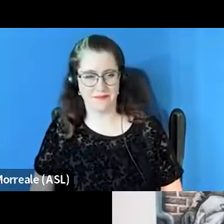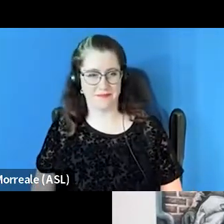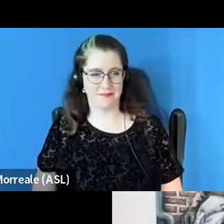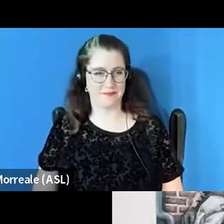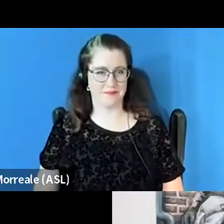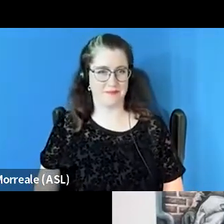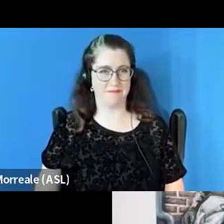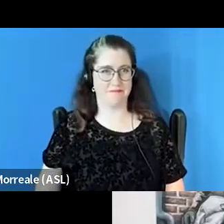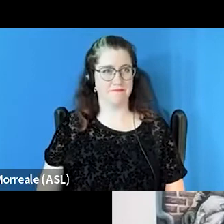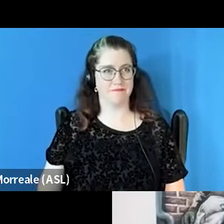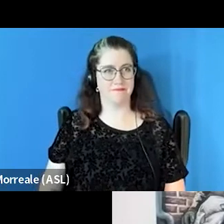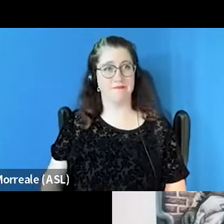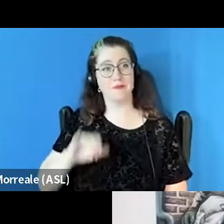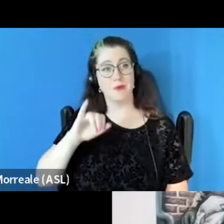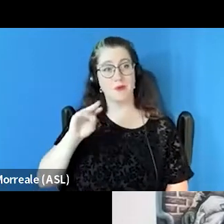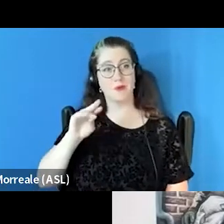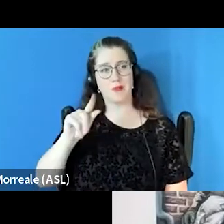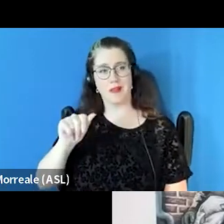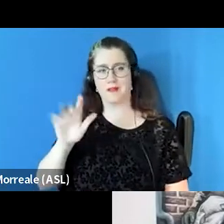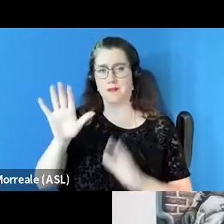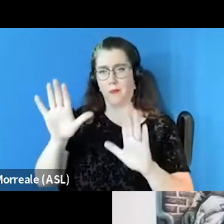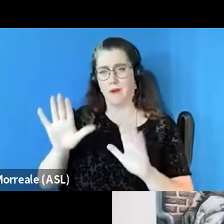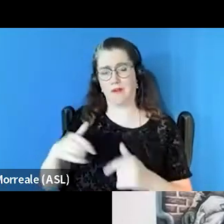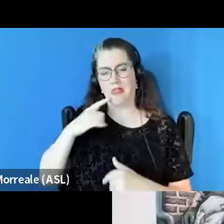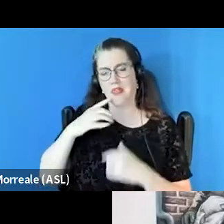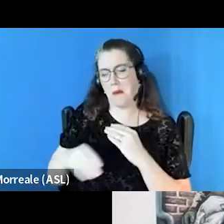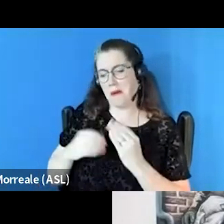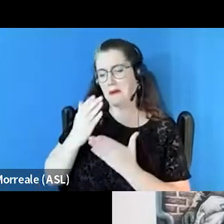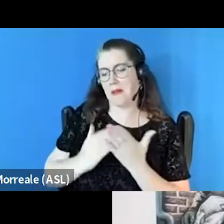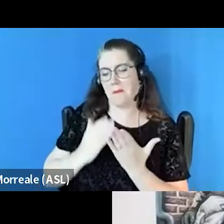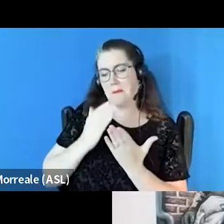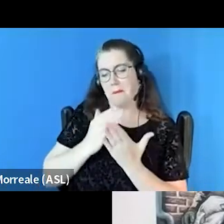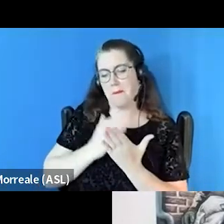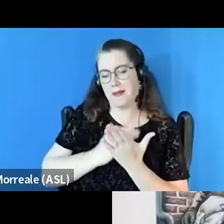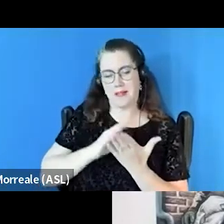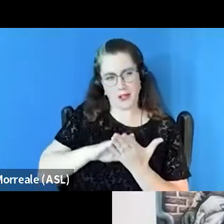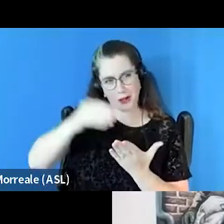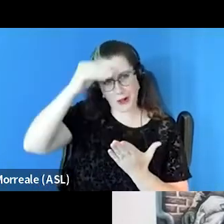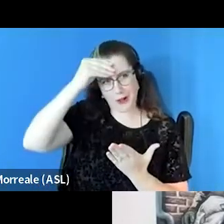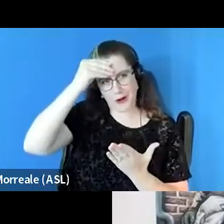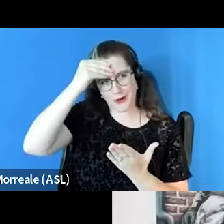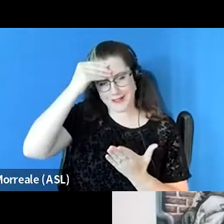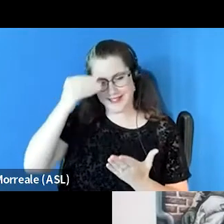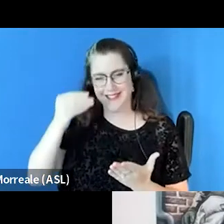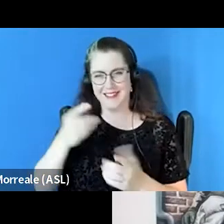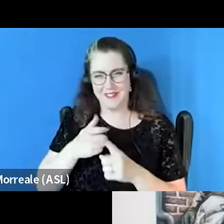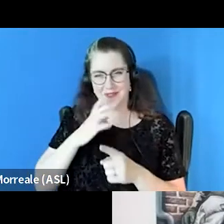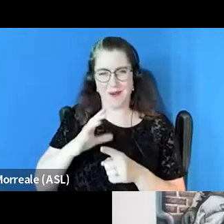Wonderful, I thought I'd add some lessons learned I guess, or from the field from implementing